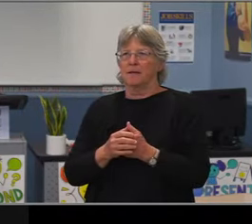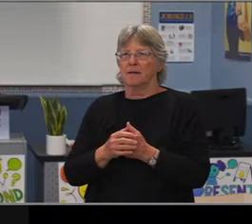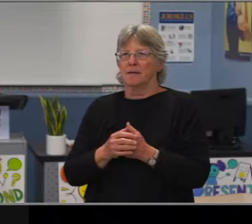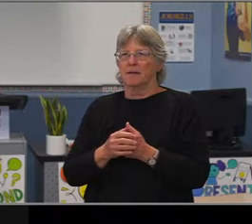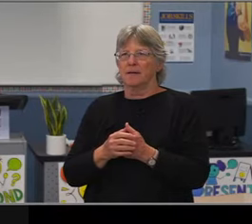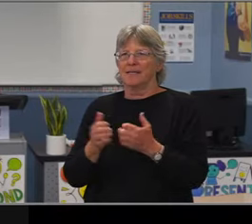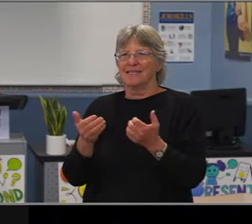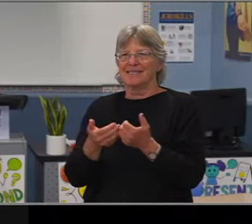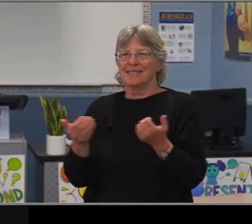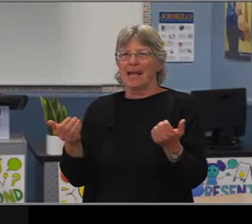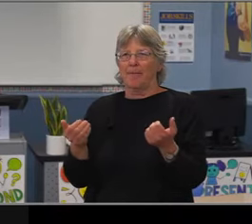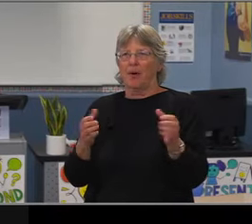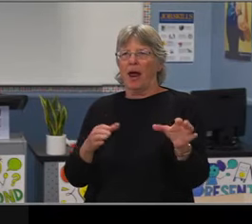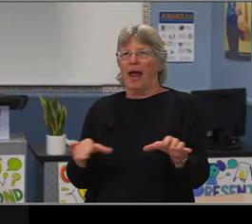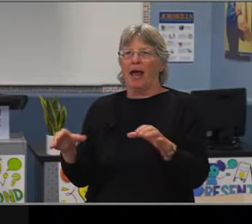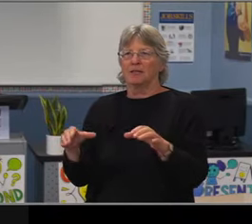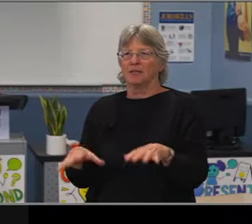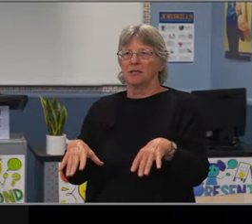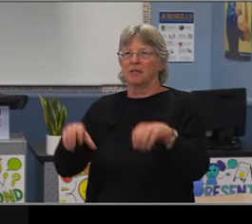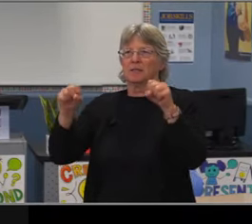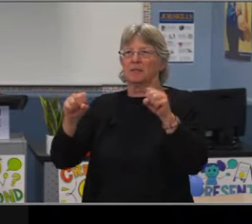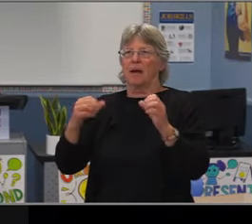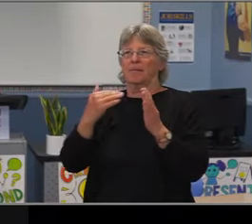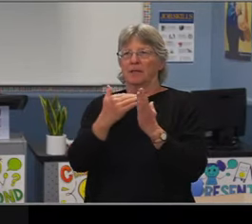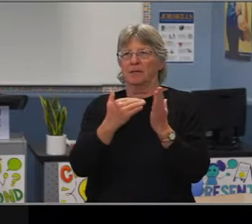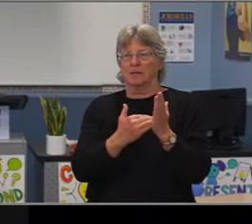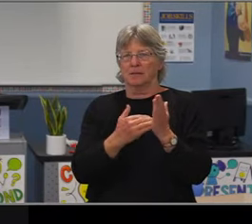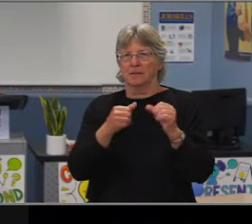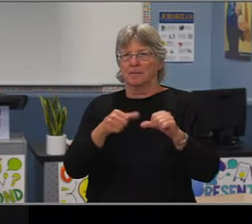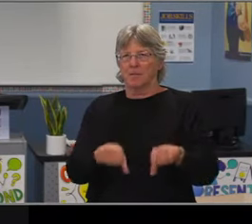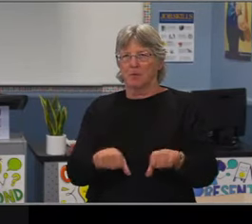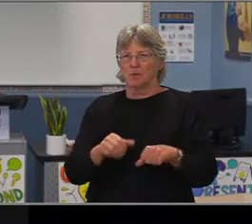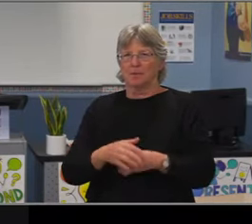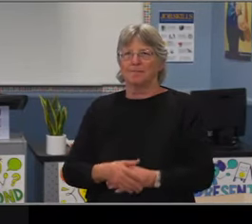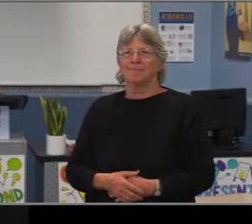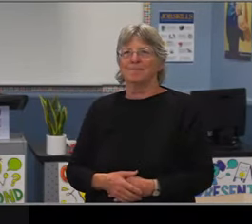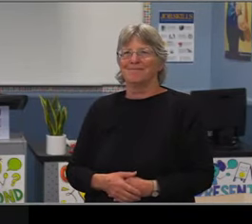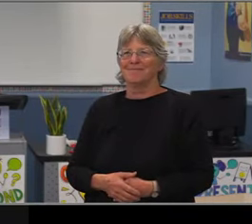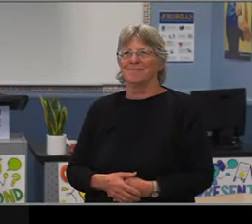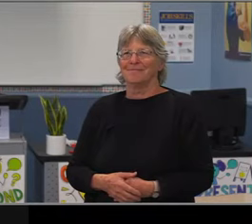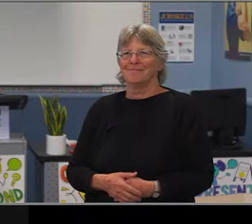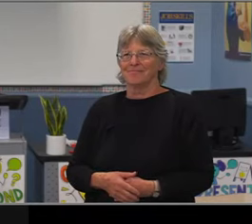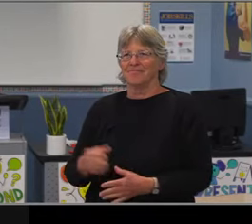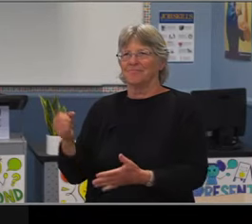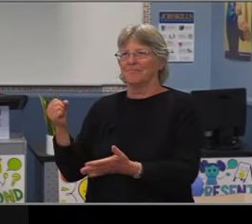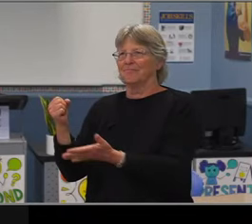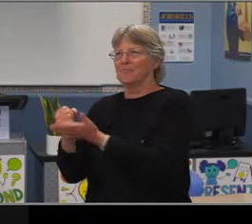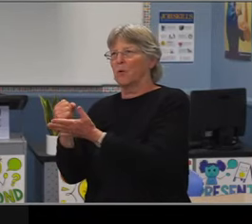with outstanding students who are making sure this time away from campus is used positively to build the reputation and future.